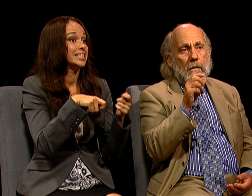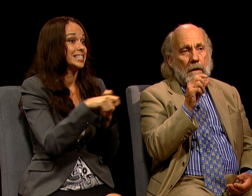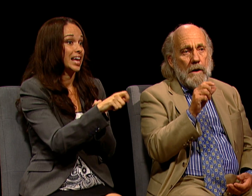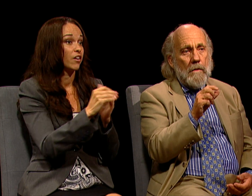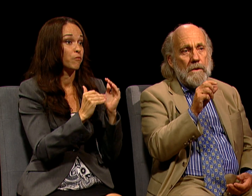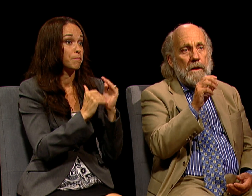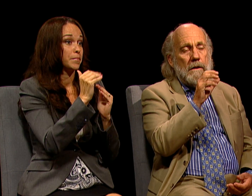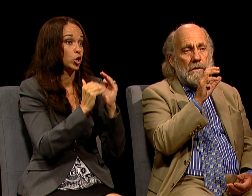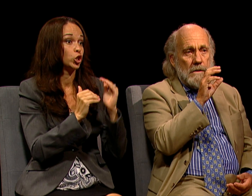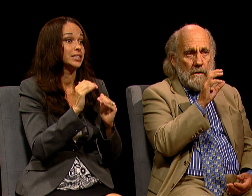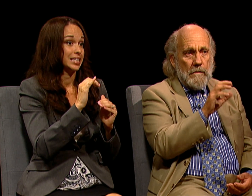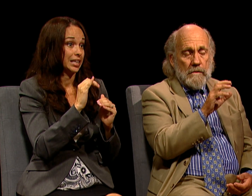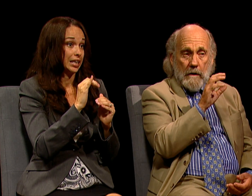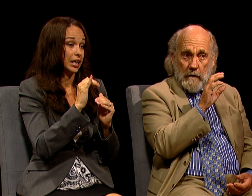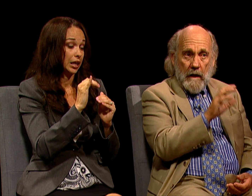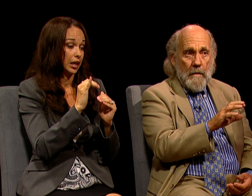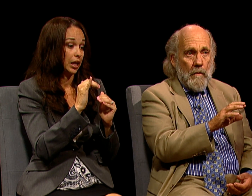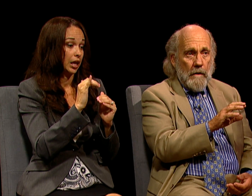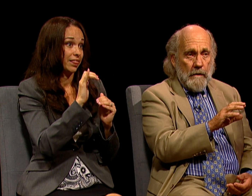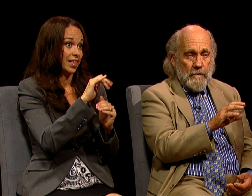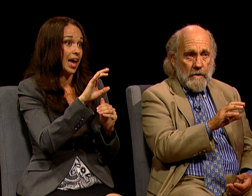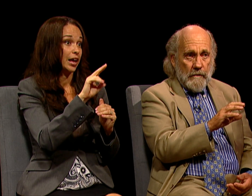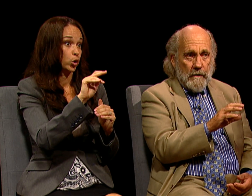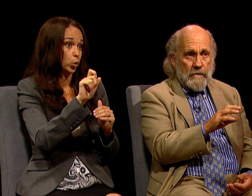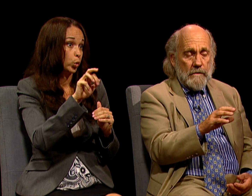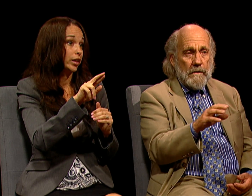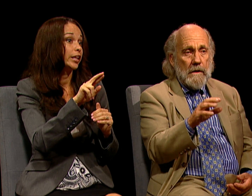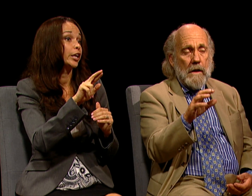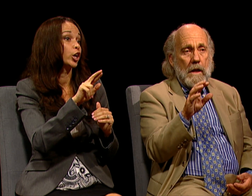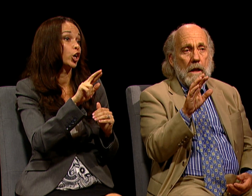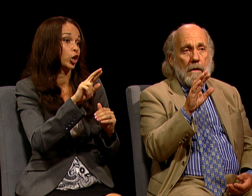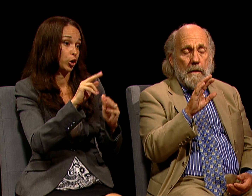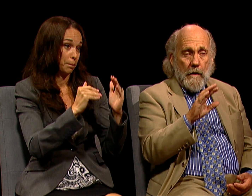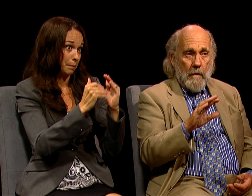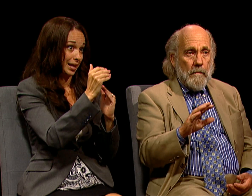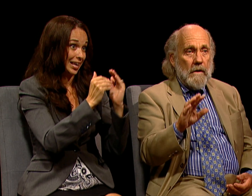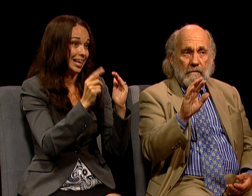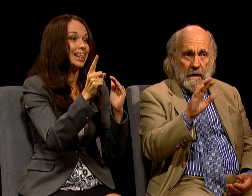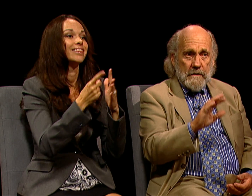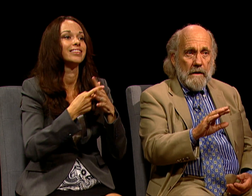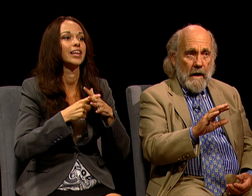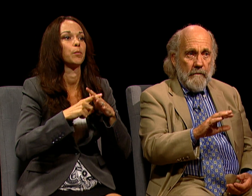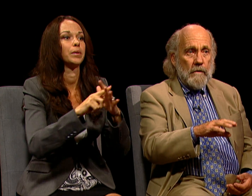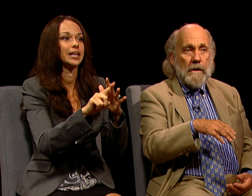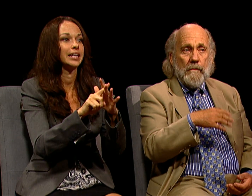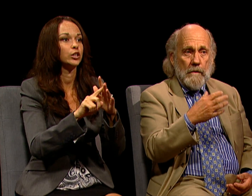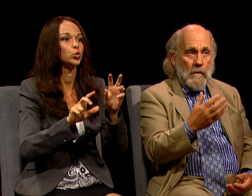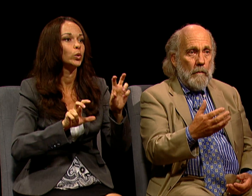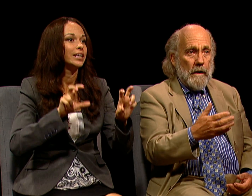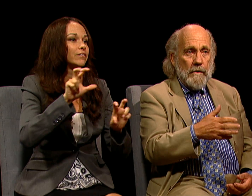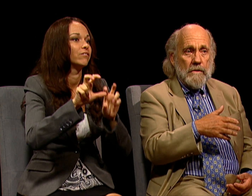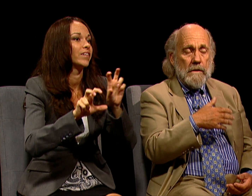THEY ARE BEGINNING TO USE A LOT MORE ENERGY EFFICIENCY. THEY ARE INVESTING HEAVILY IN RENEWABLE ENERGIES